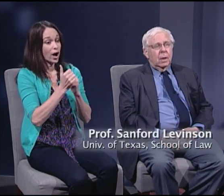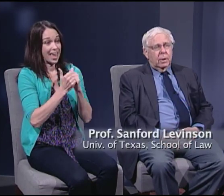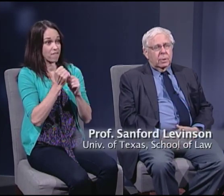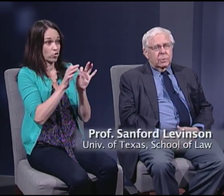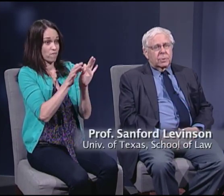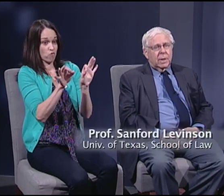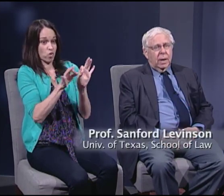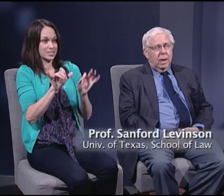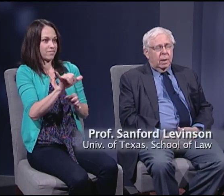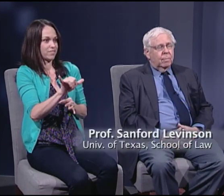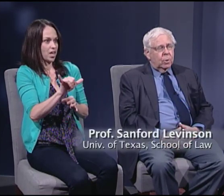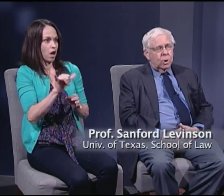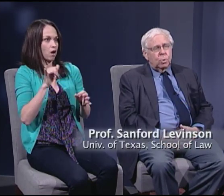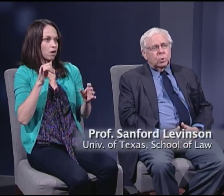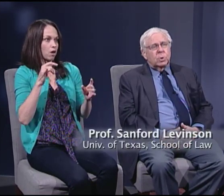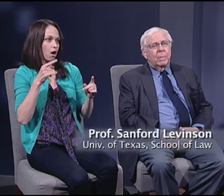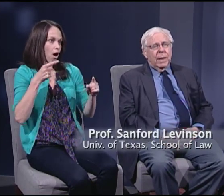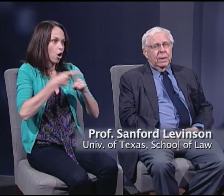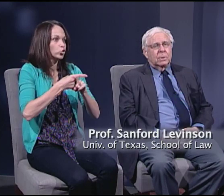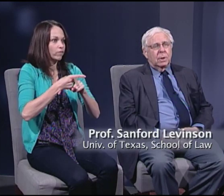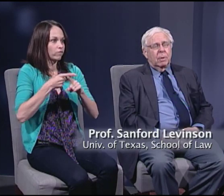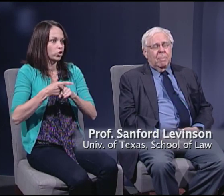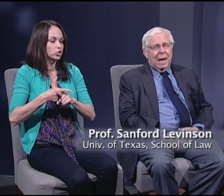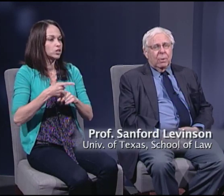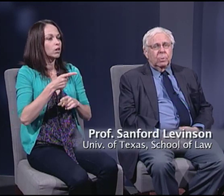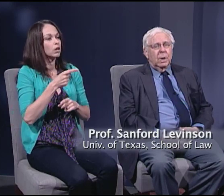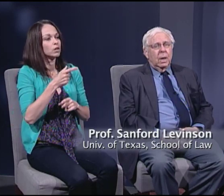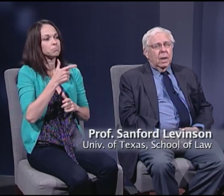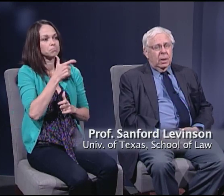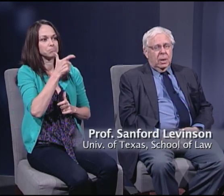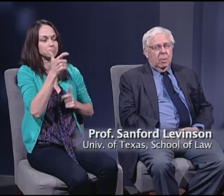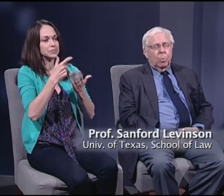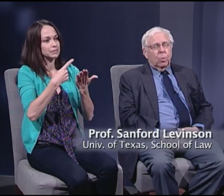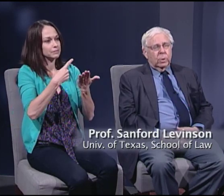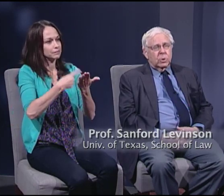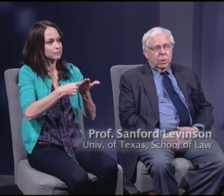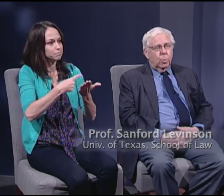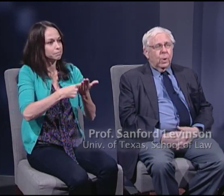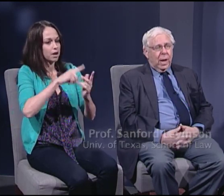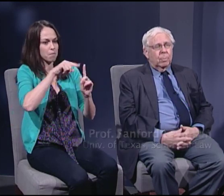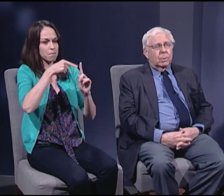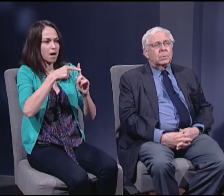There is a huge debate about the importance of the preamble